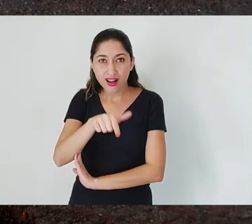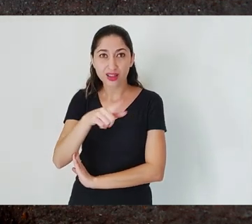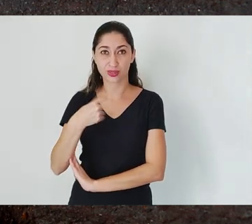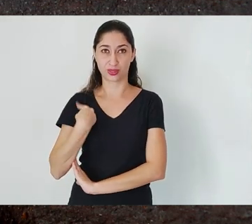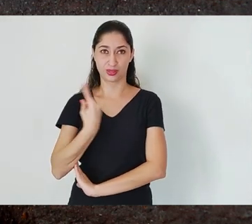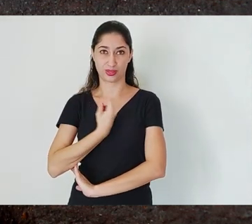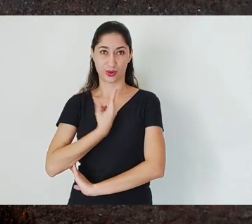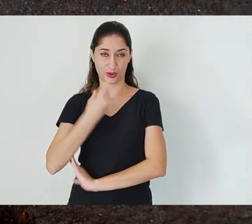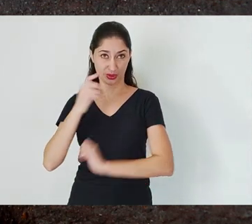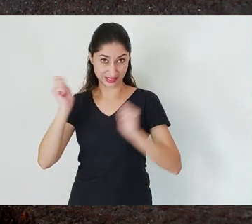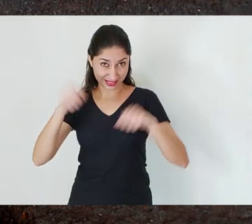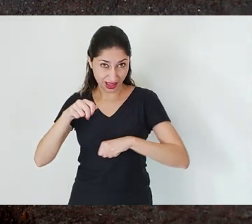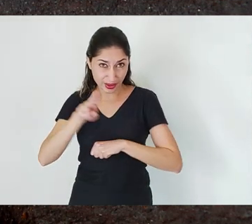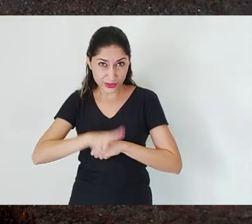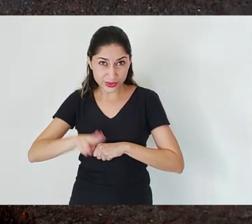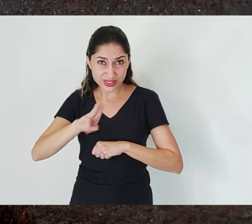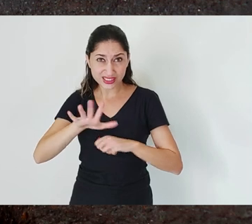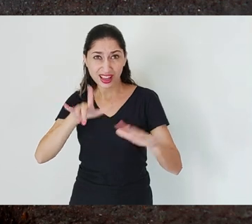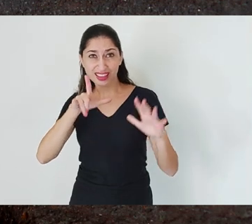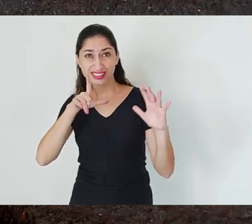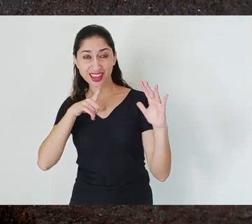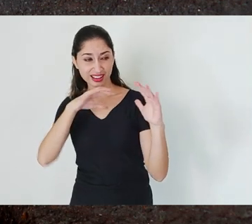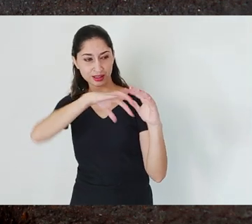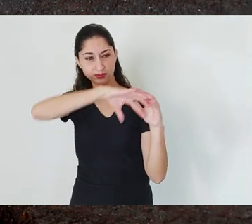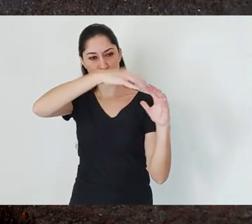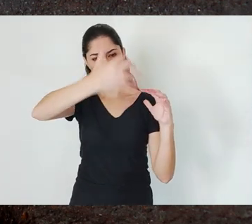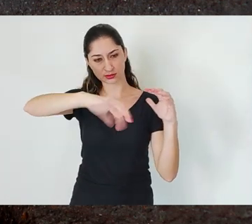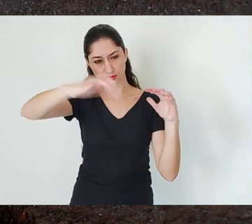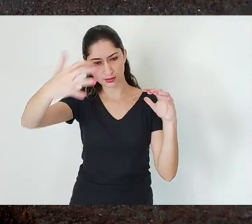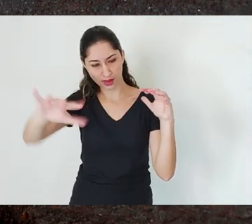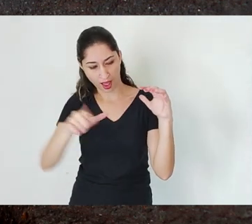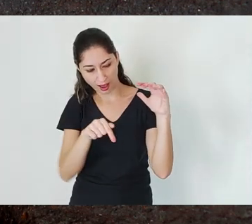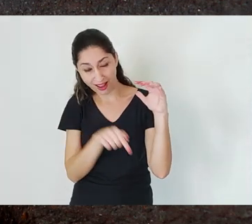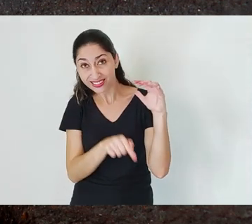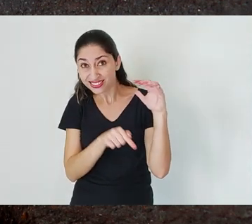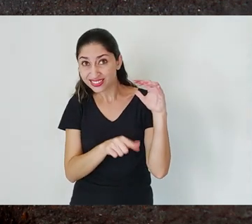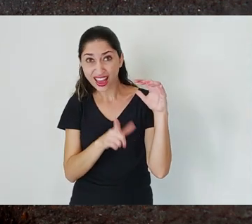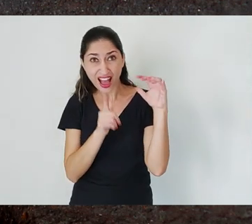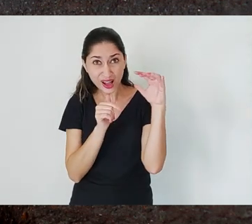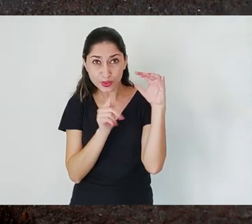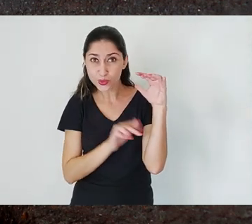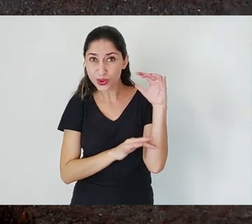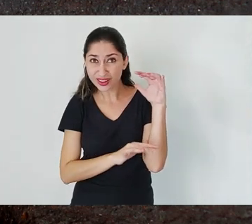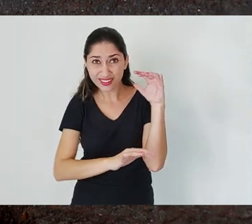The iron ore reserve is the geological space where groundwater is stored.